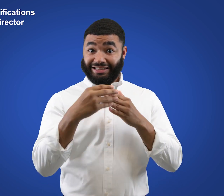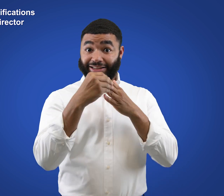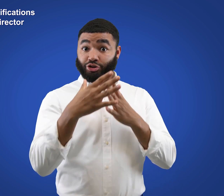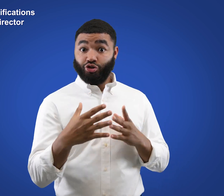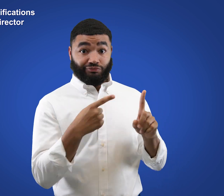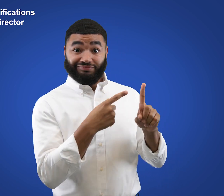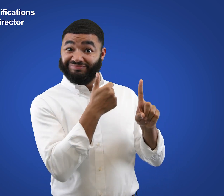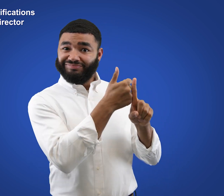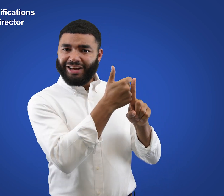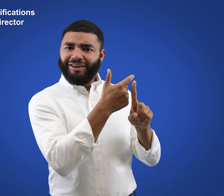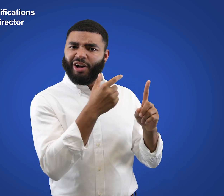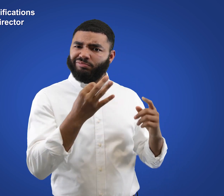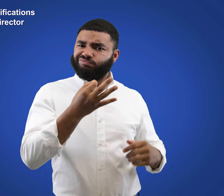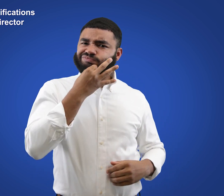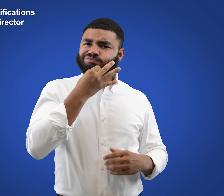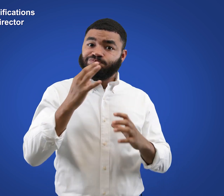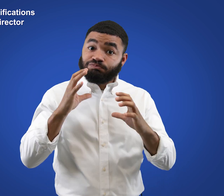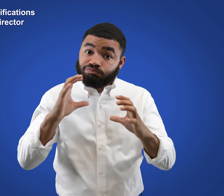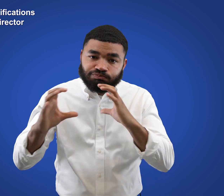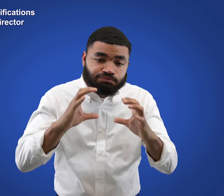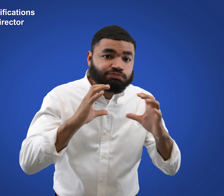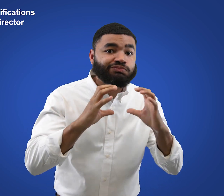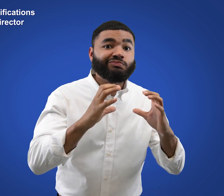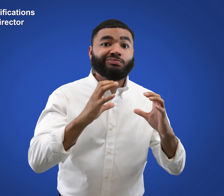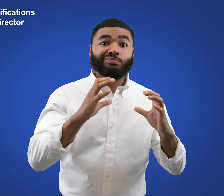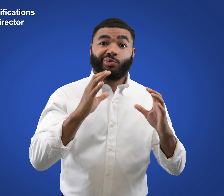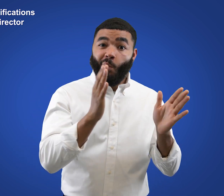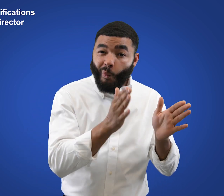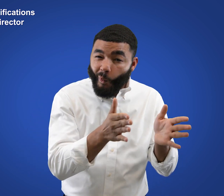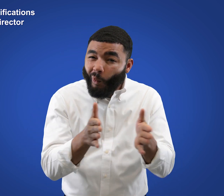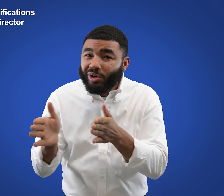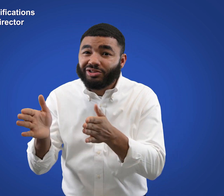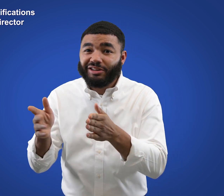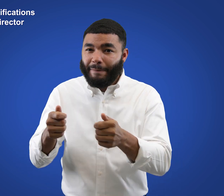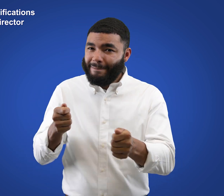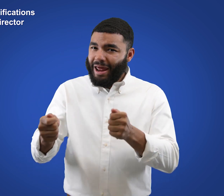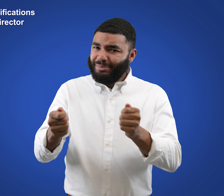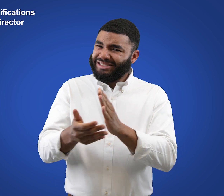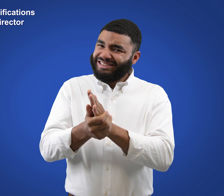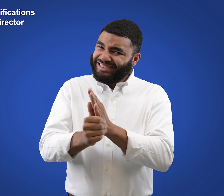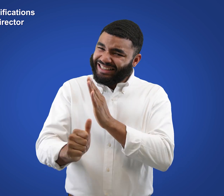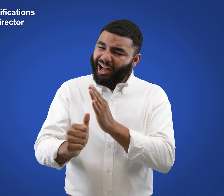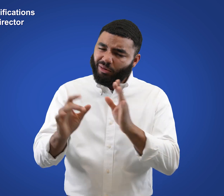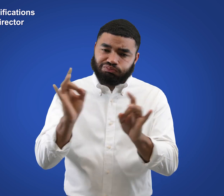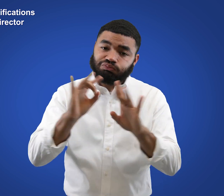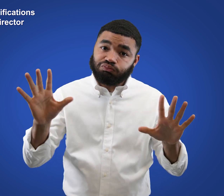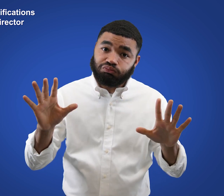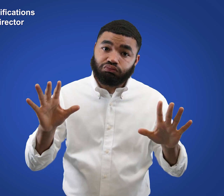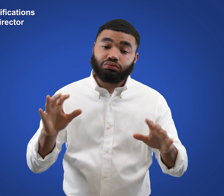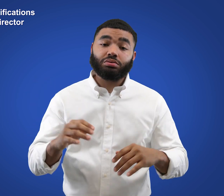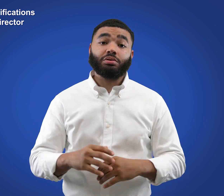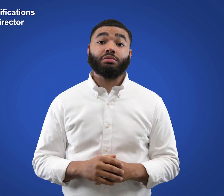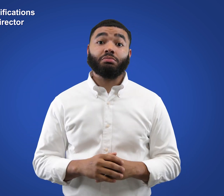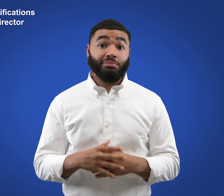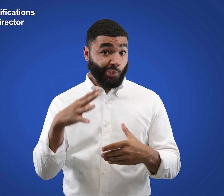Communication, organizational, and management skills of a high order,